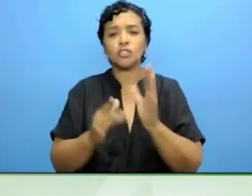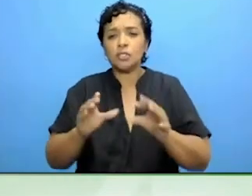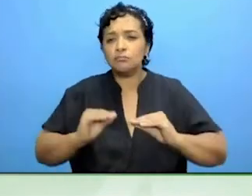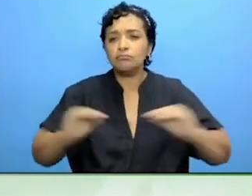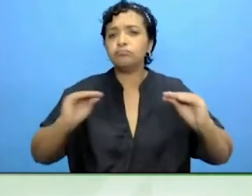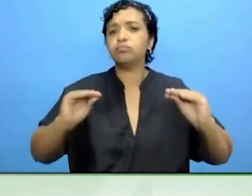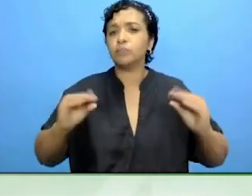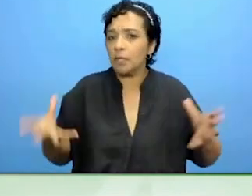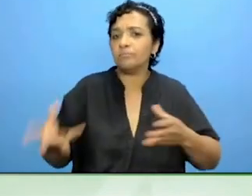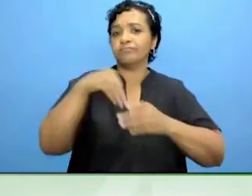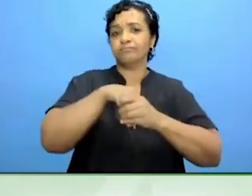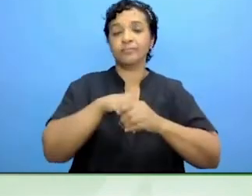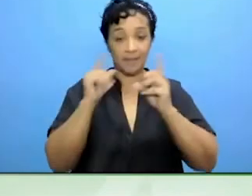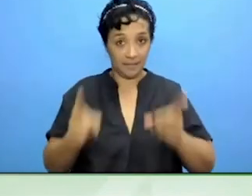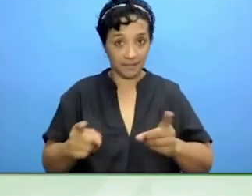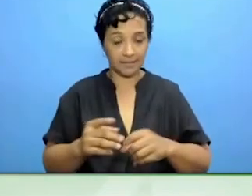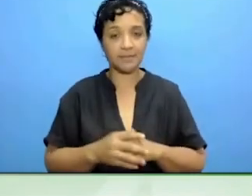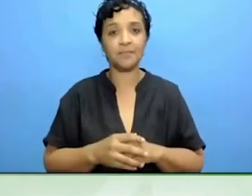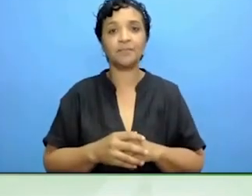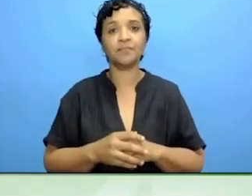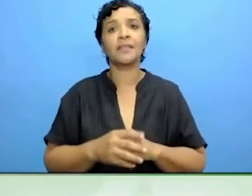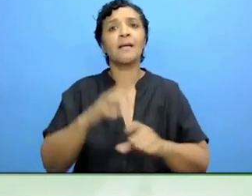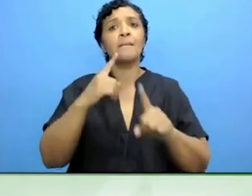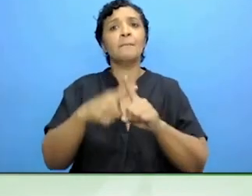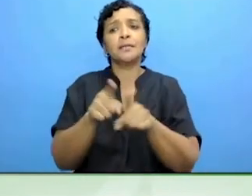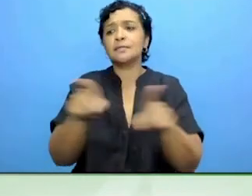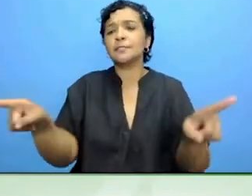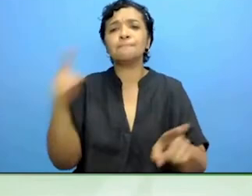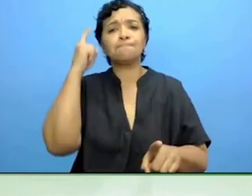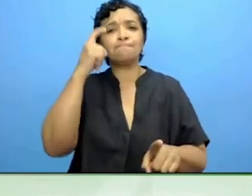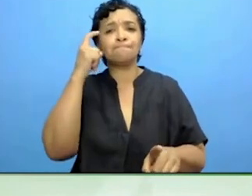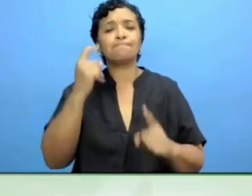They are also looking to bring forward guidance around individual